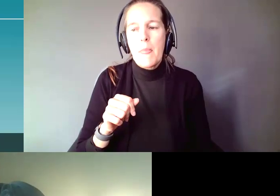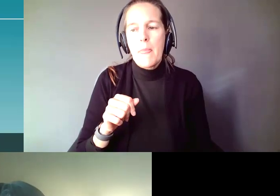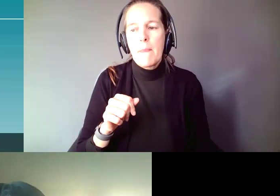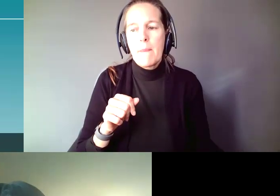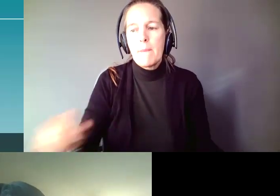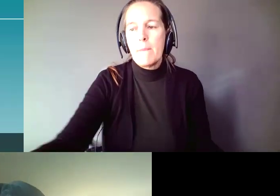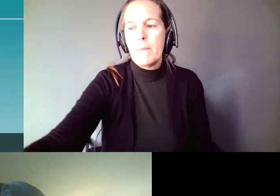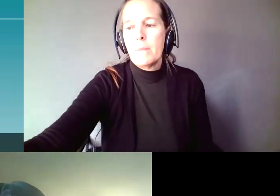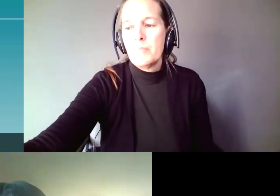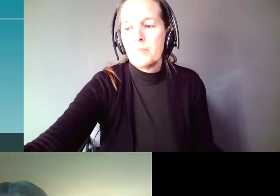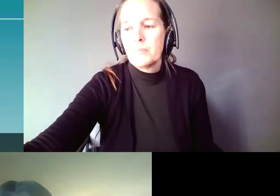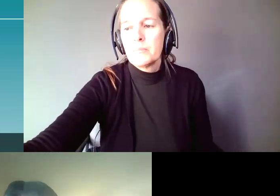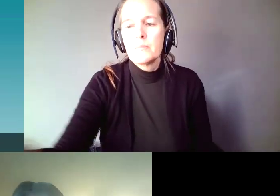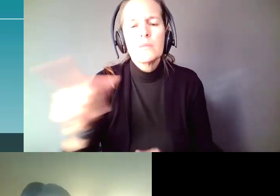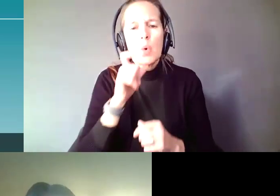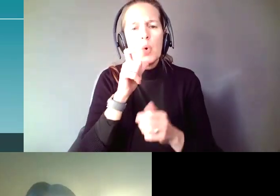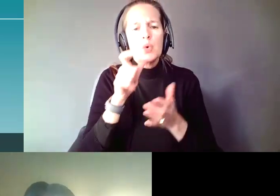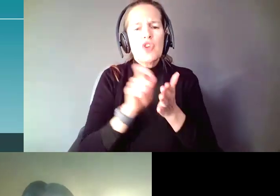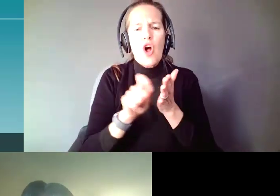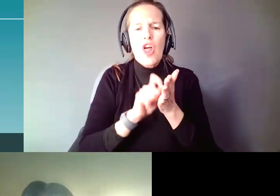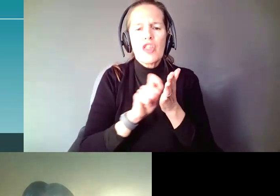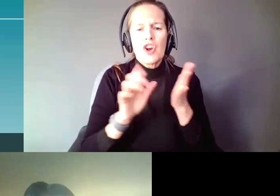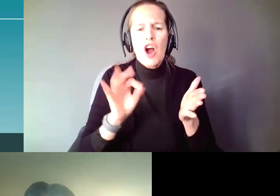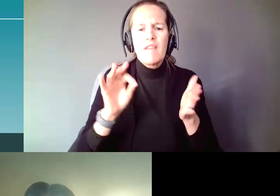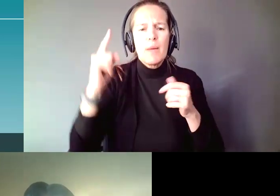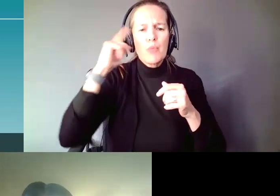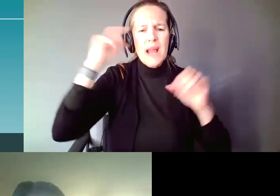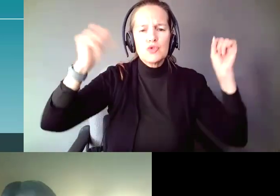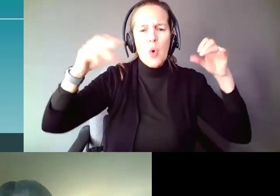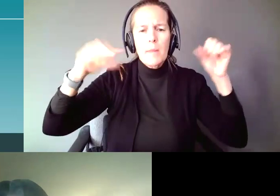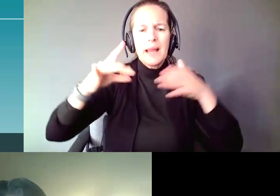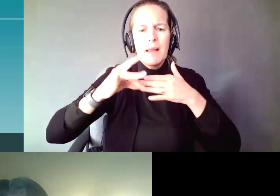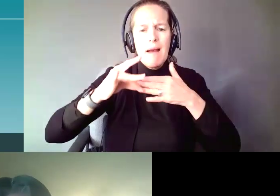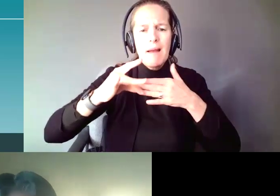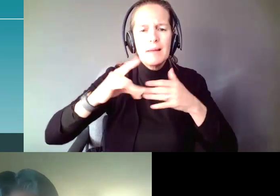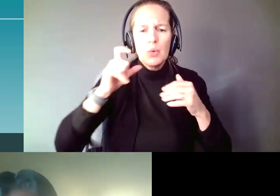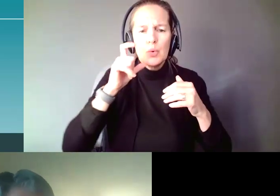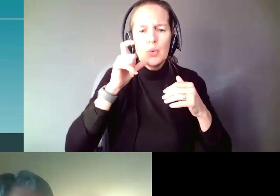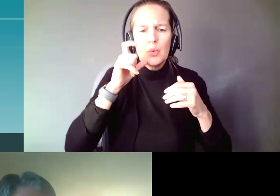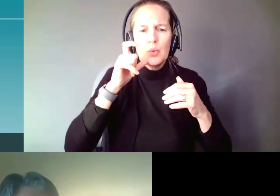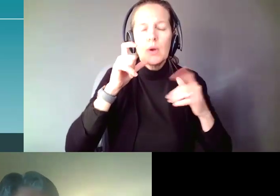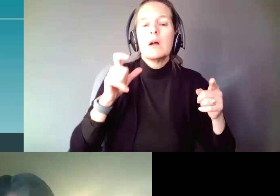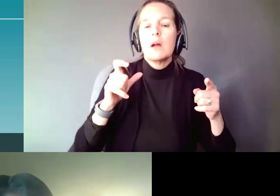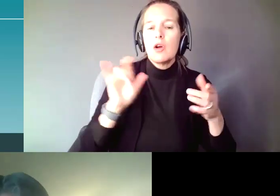Let's see. Who is the author of the Brainstorming Guide? Is one question. >> JOHNATHAN MARTINIS: That was written jointly